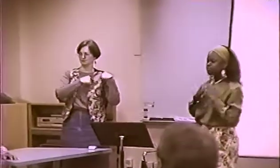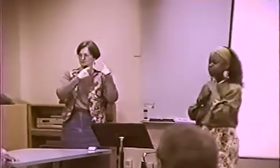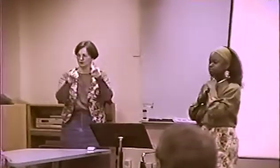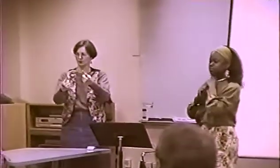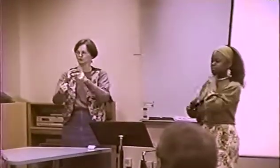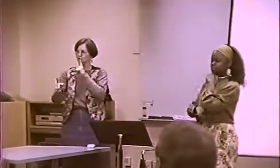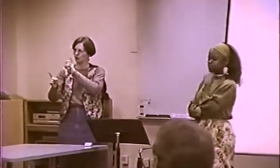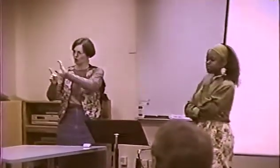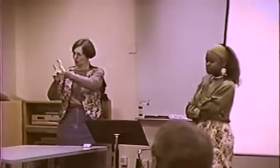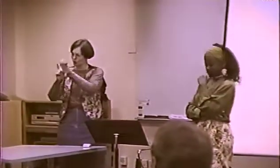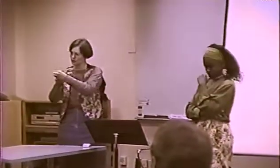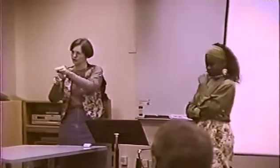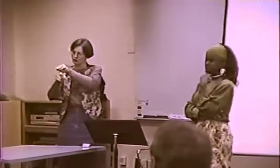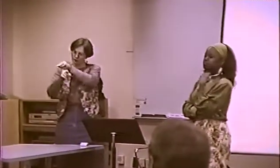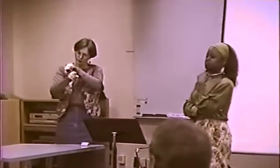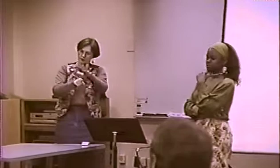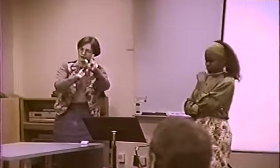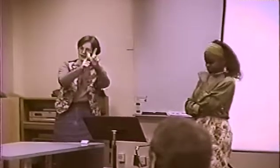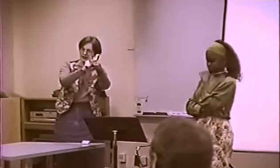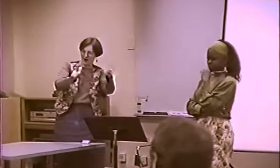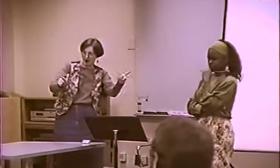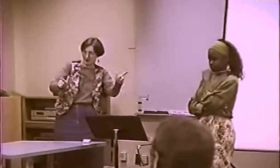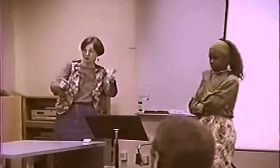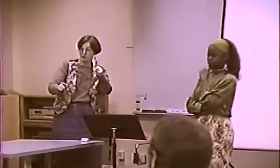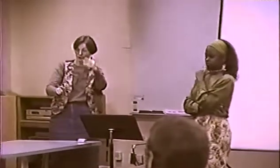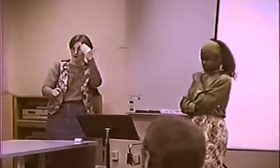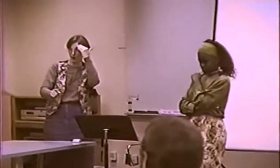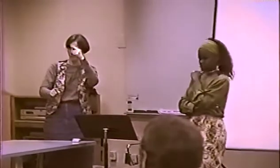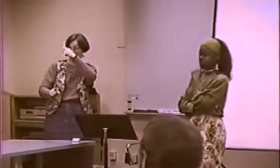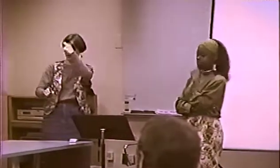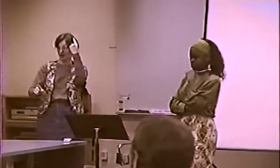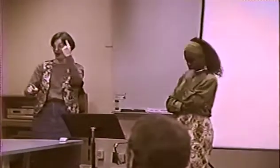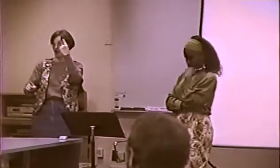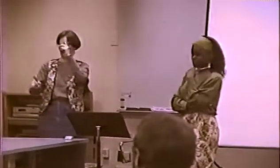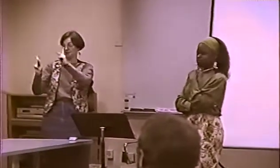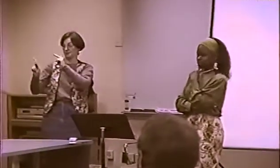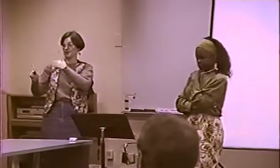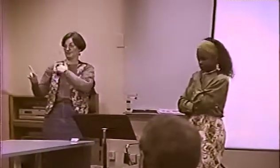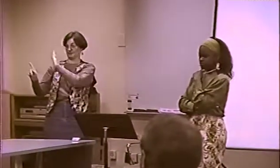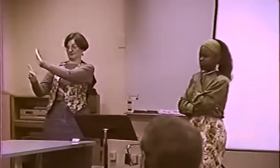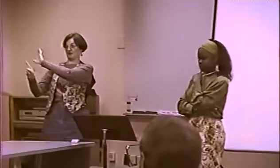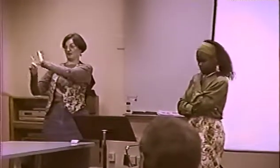I FEEL THAT RESEARCH DOES NEED TO BE DONE REGARDING CULTURAL INFLUENCE...